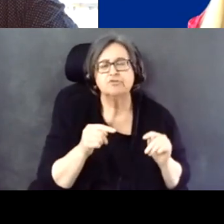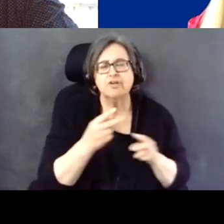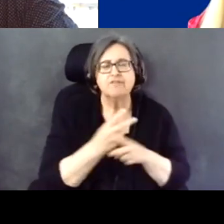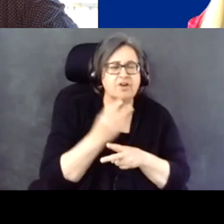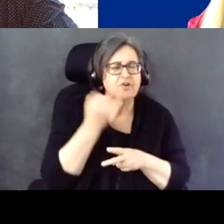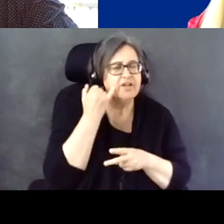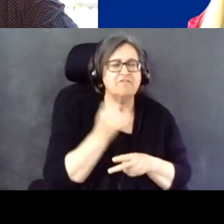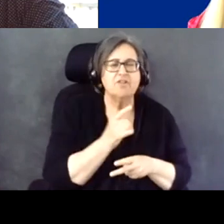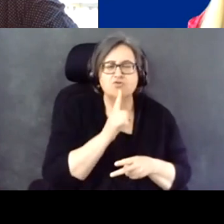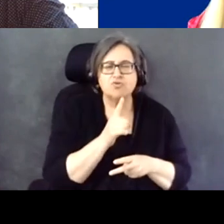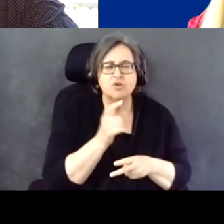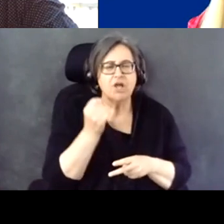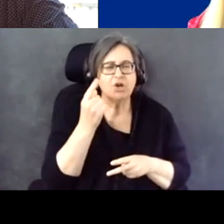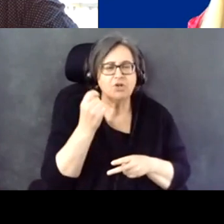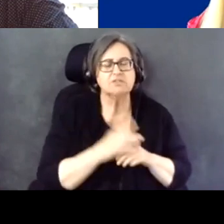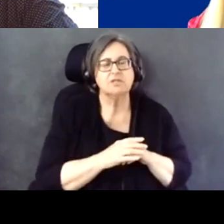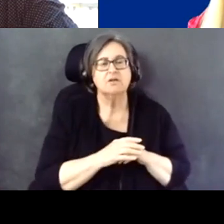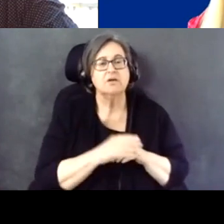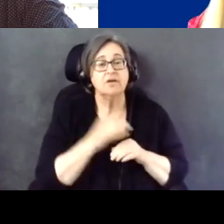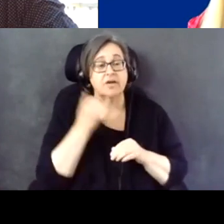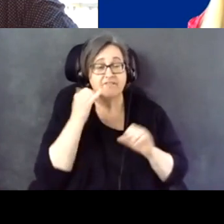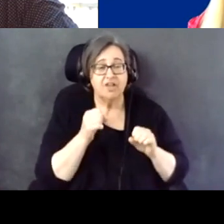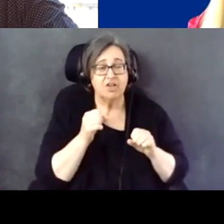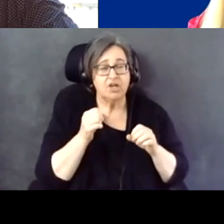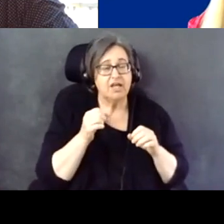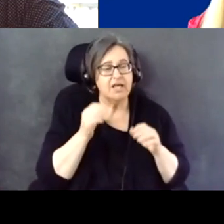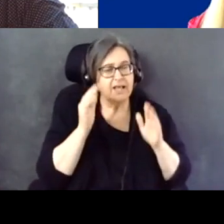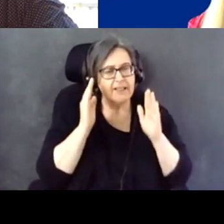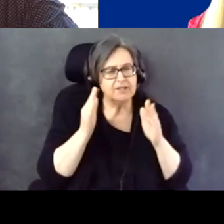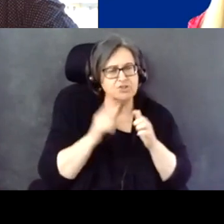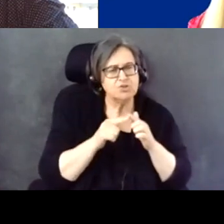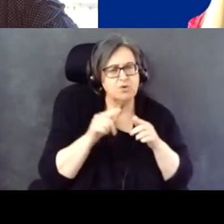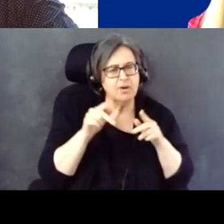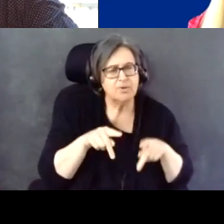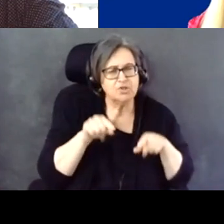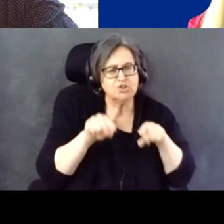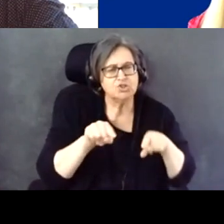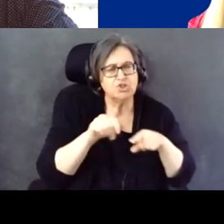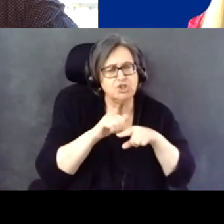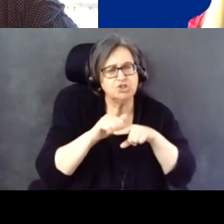You know, being able to listen to a person in a training talk about how important it